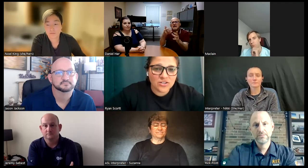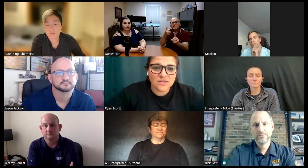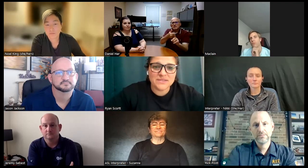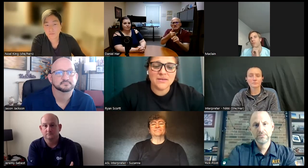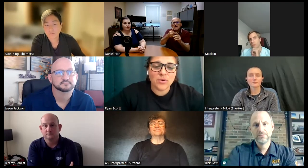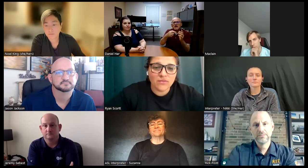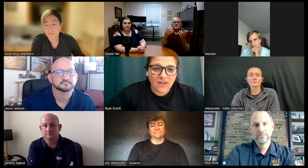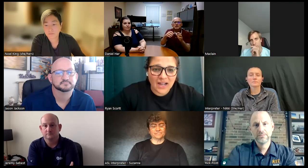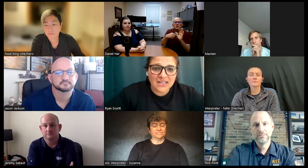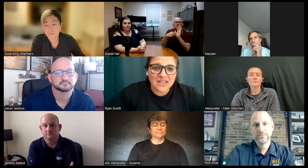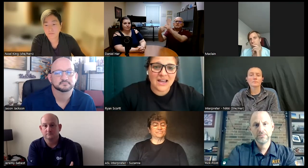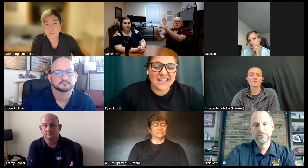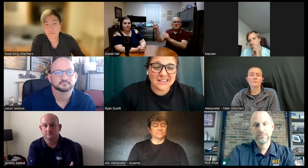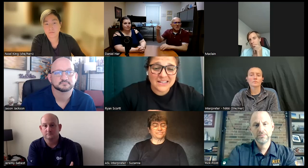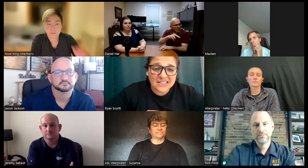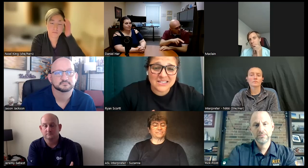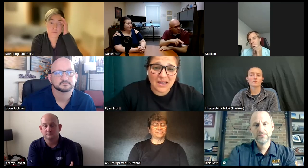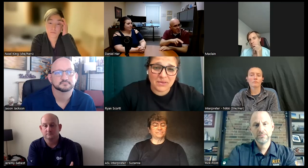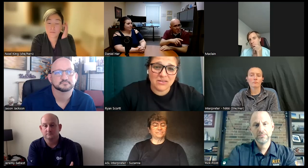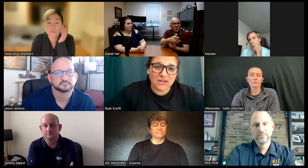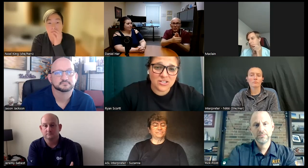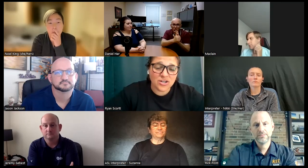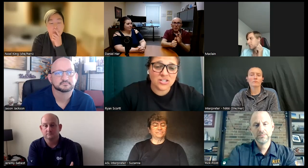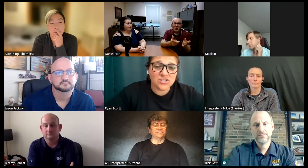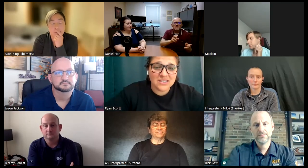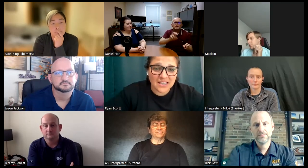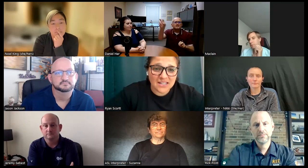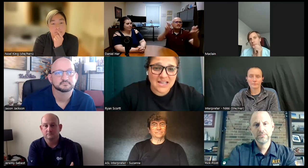internships to provide that at least step in the right direction to get us